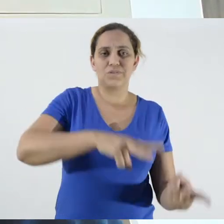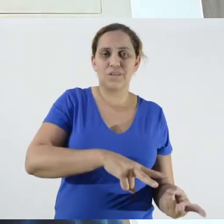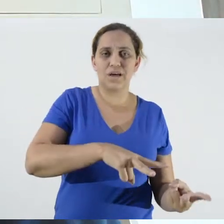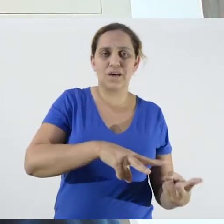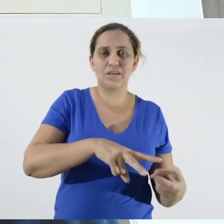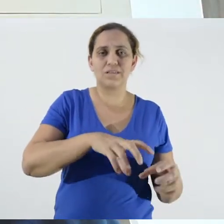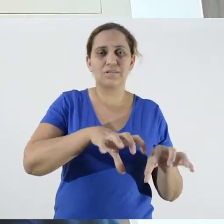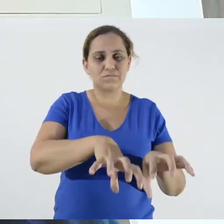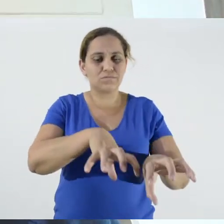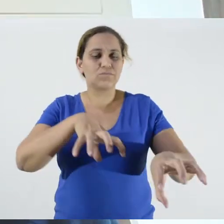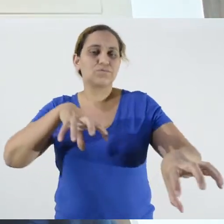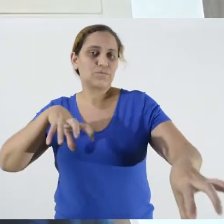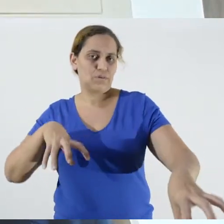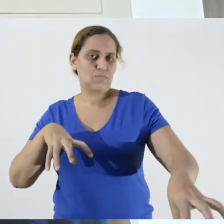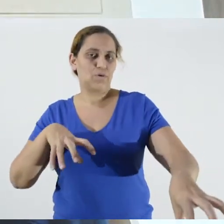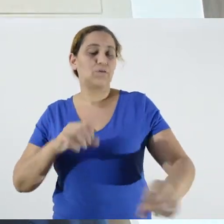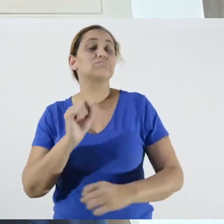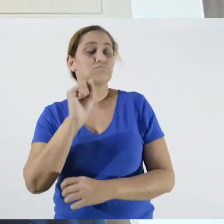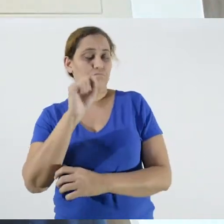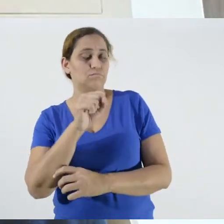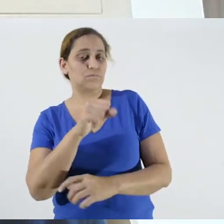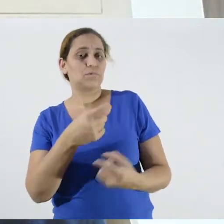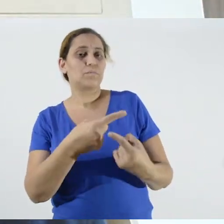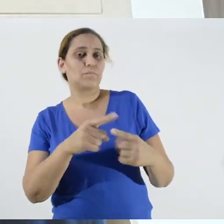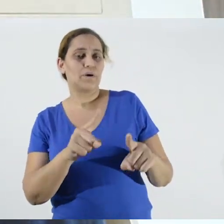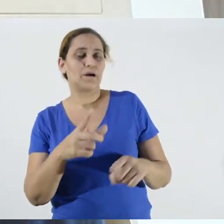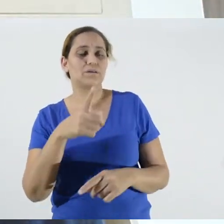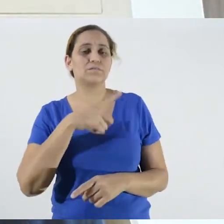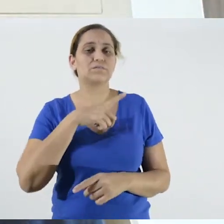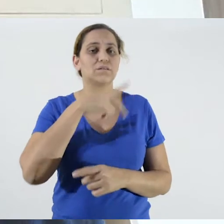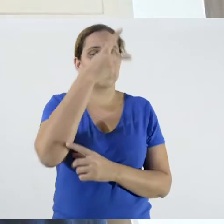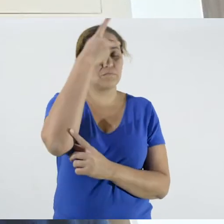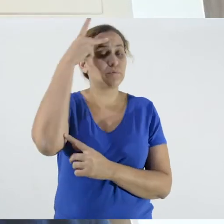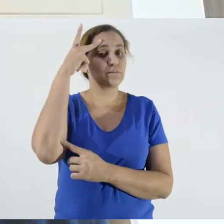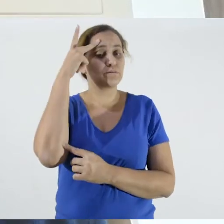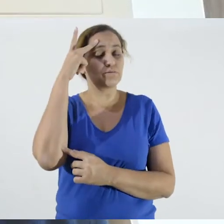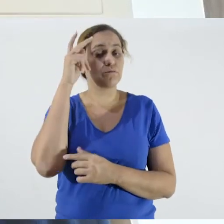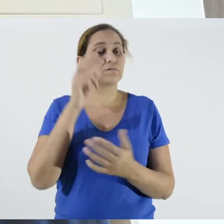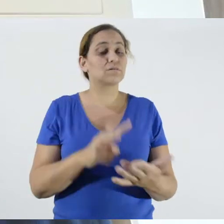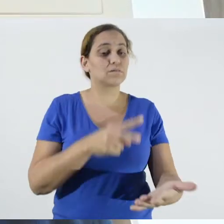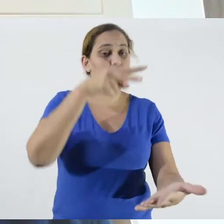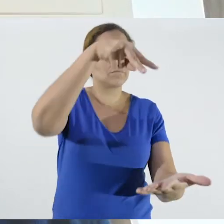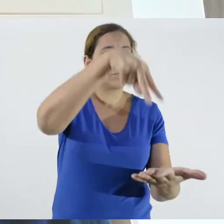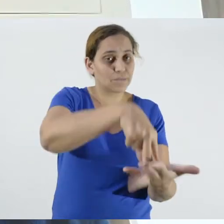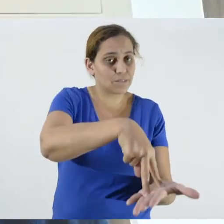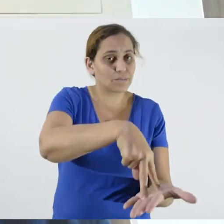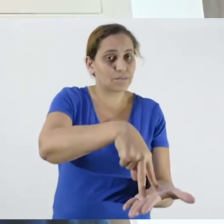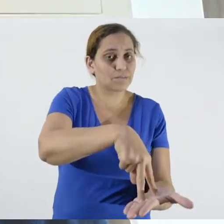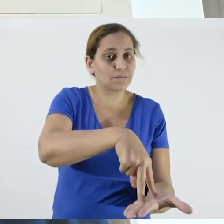that was done, but there are still extension workers who are in rural territories.